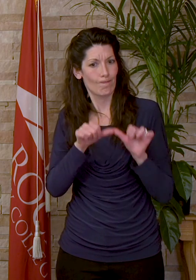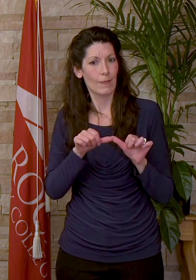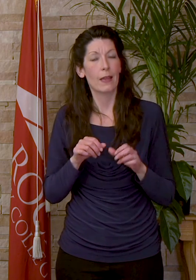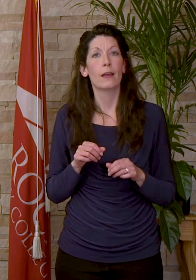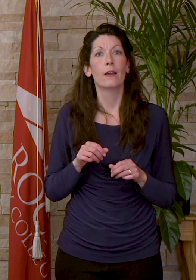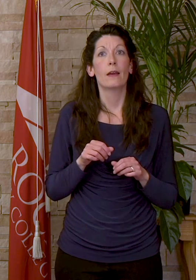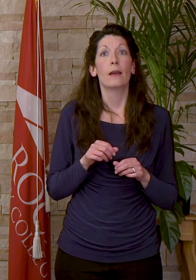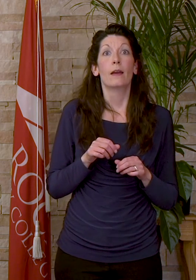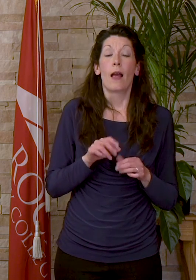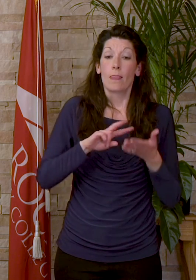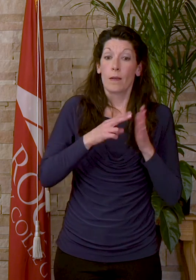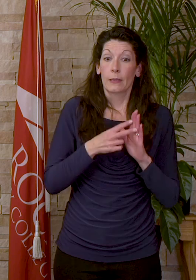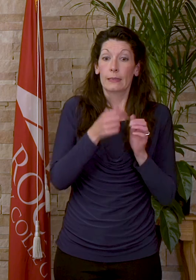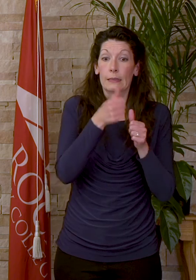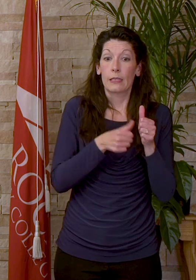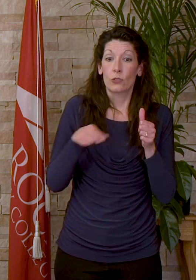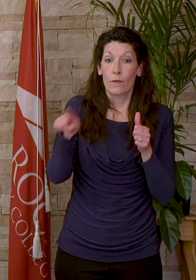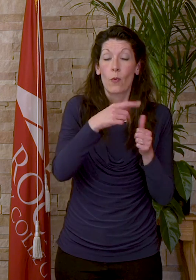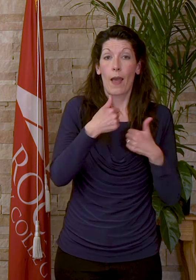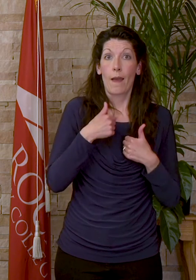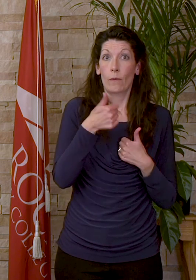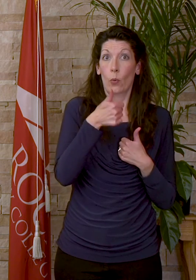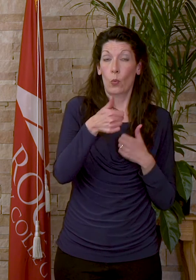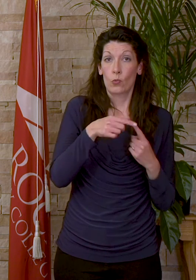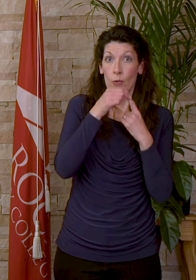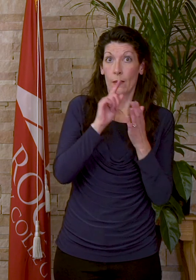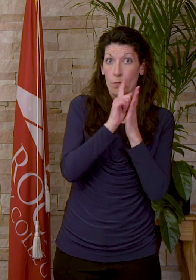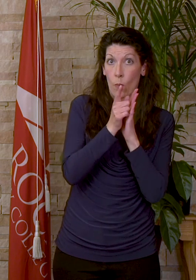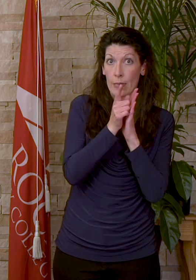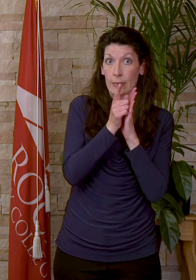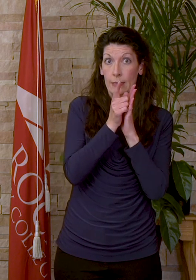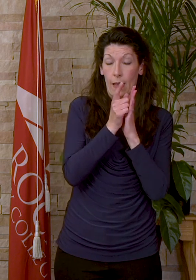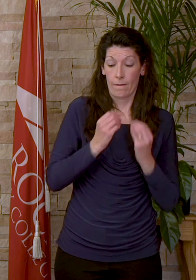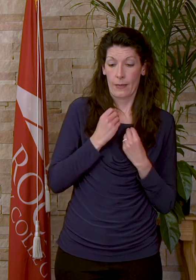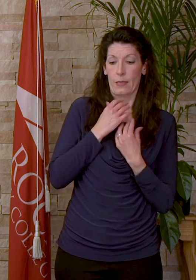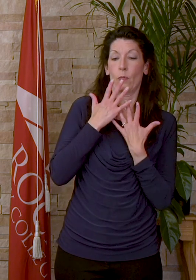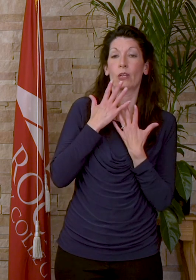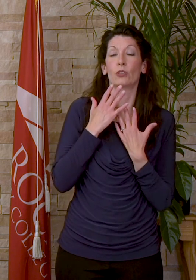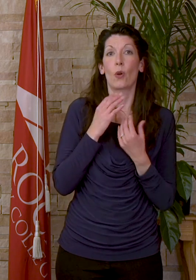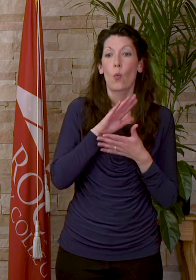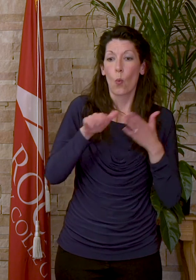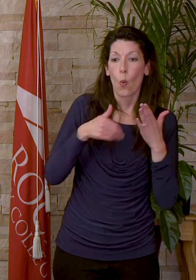Surely each of us had our own unique moments of inspiration. We have all had at least